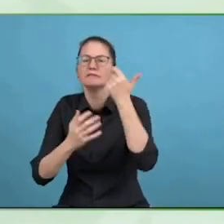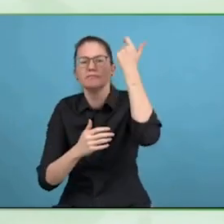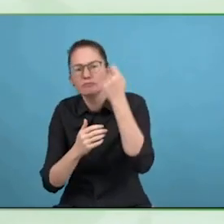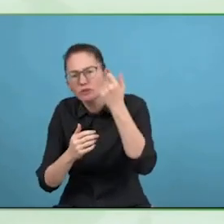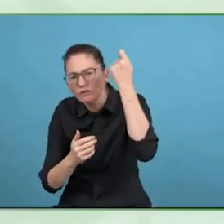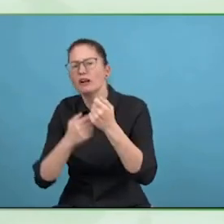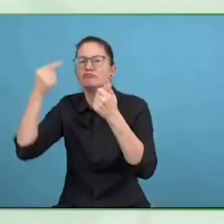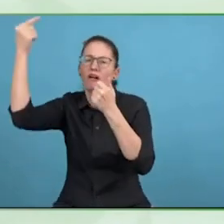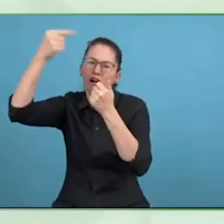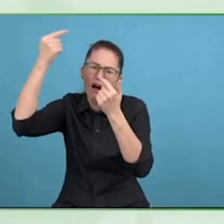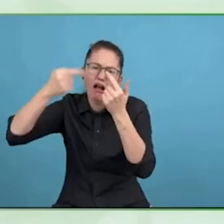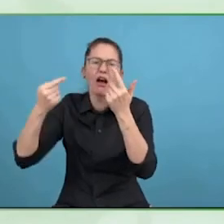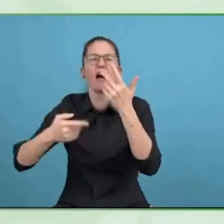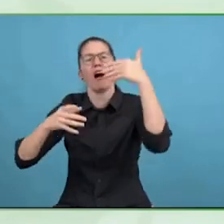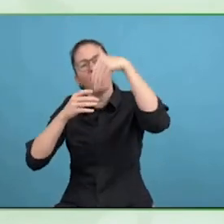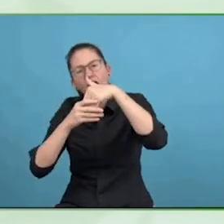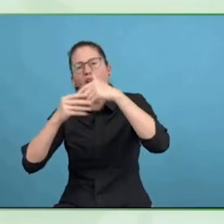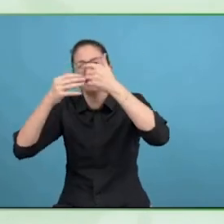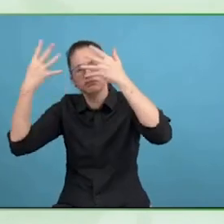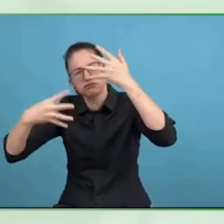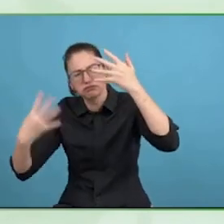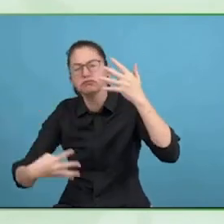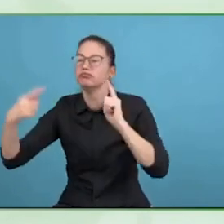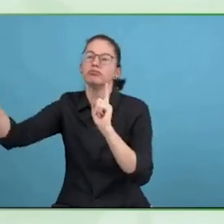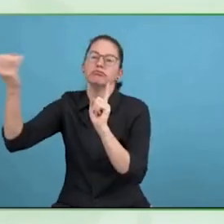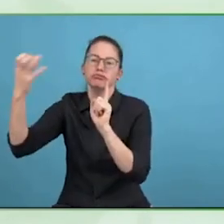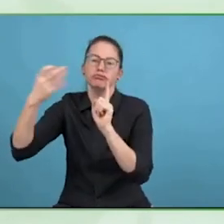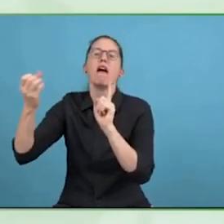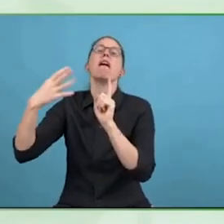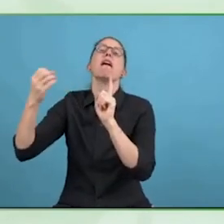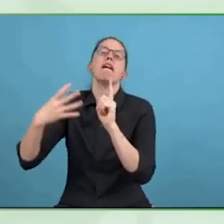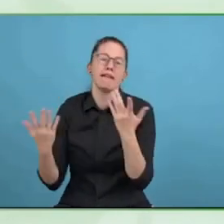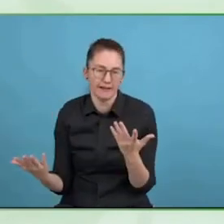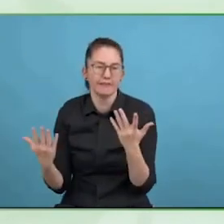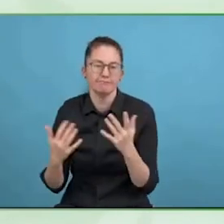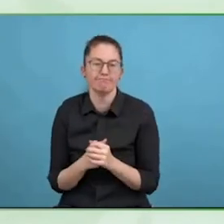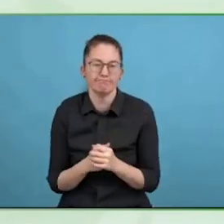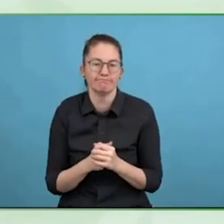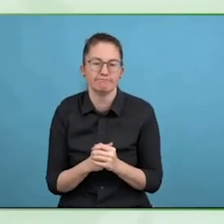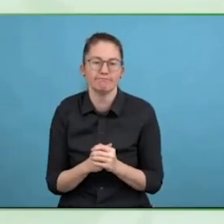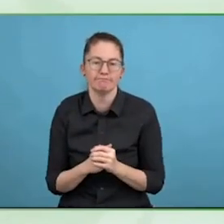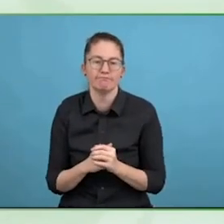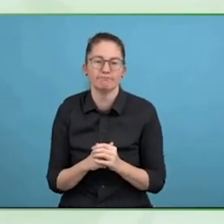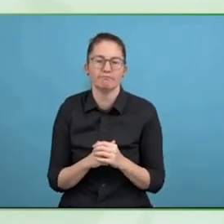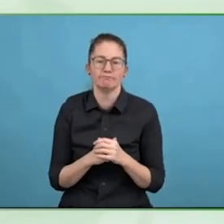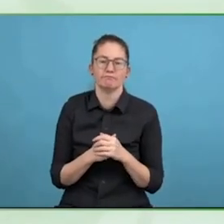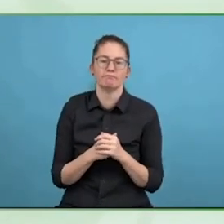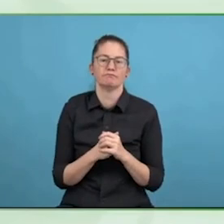this is typically a topic that Monica and myself